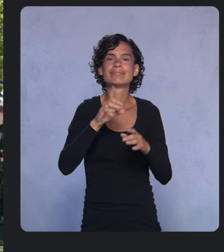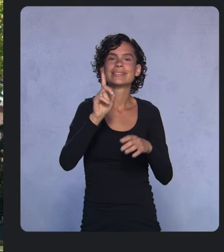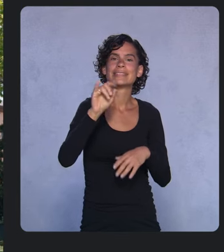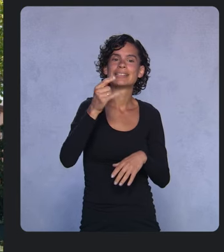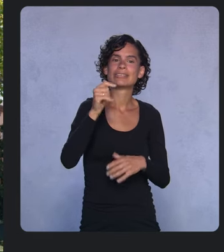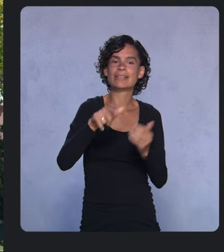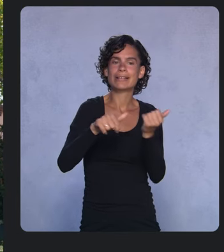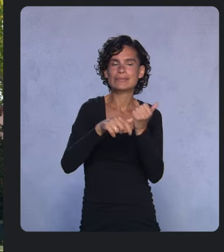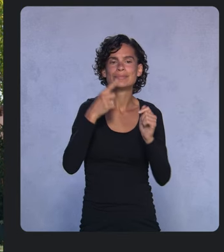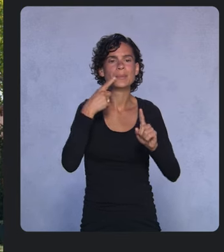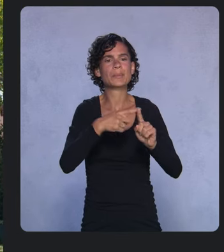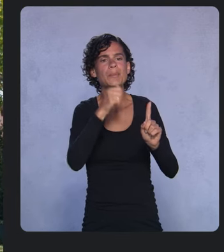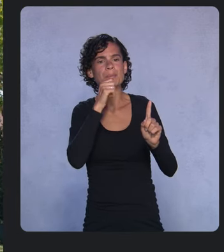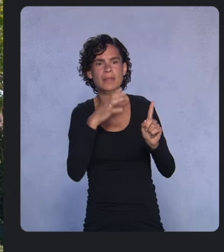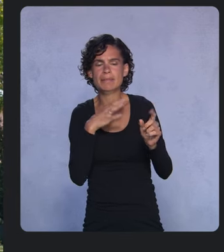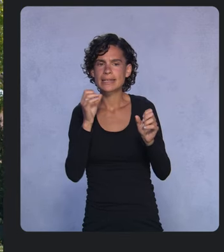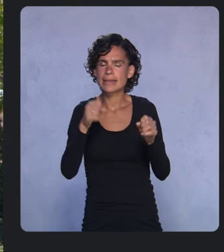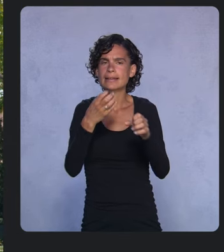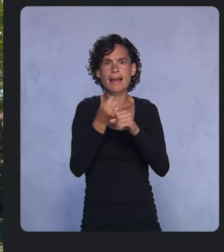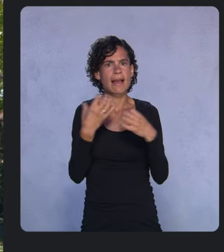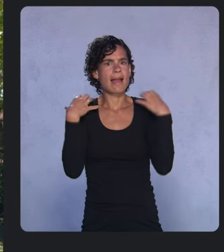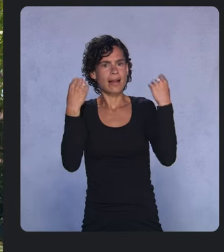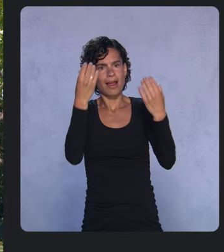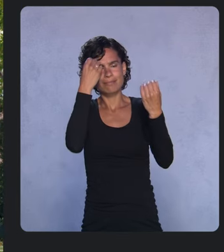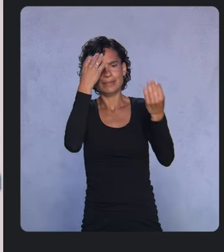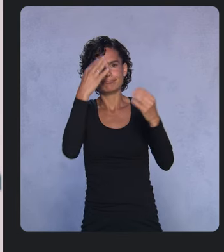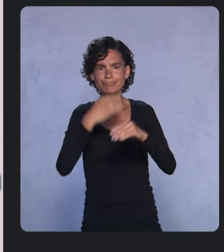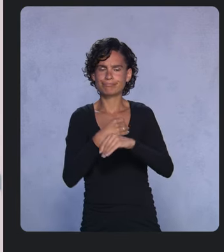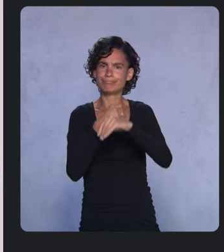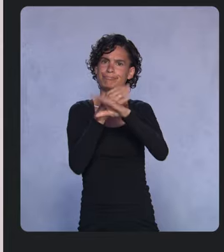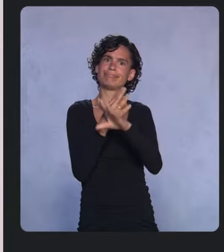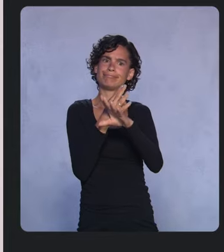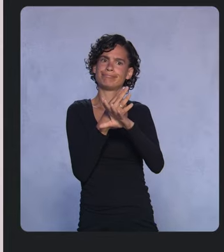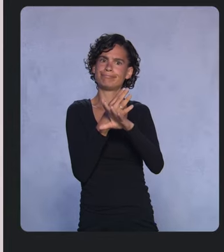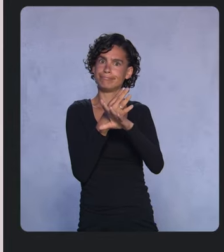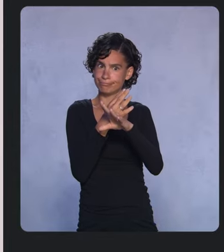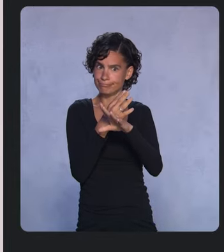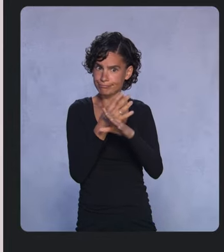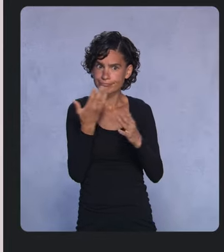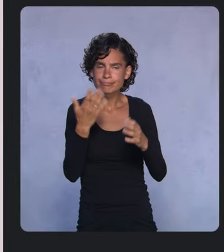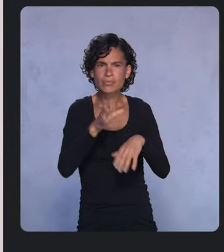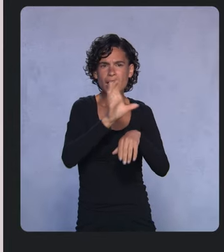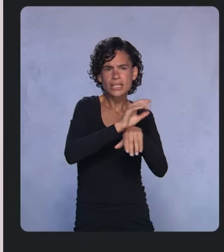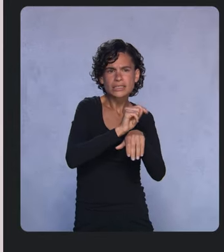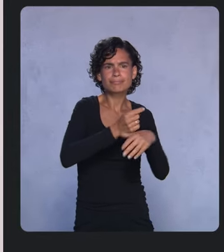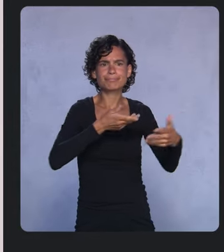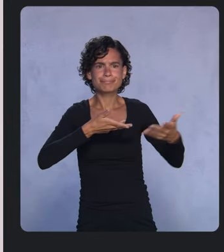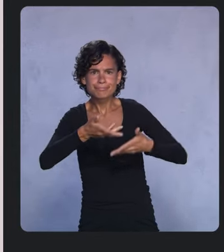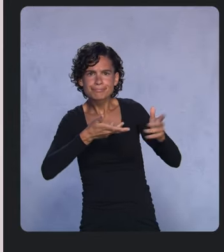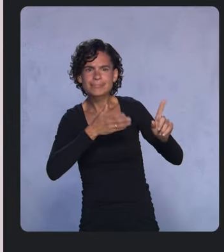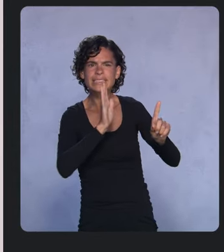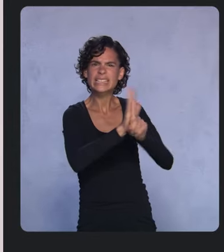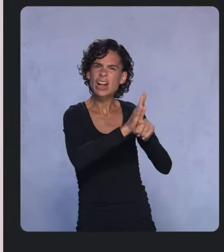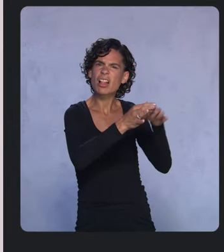and telehealth consultations in their native language. The team partnered with Google to use an end-to-end transformer-based